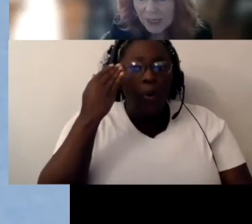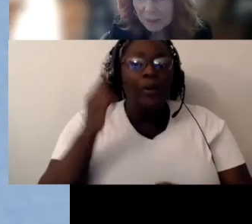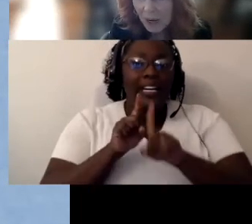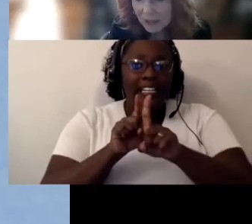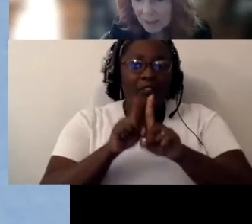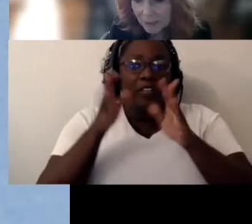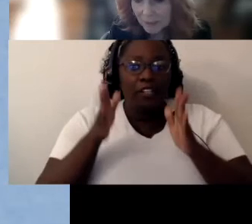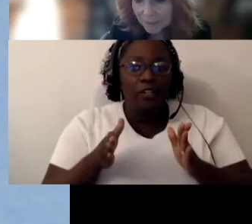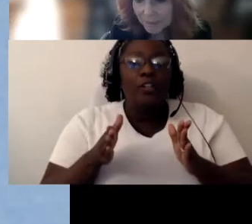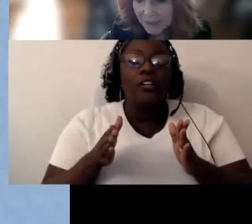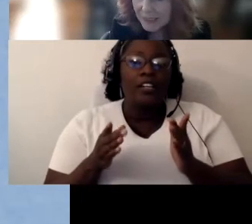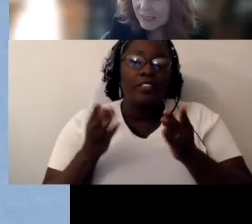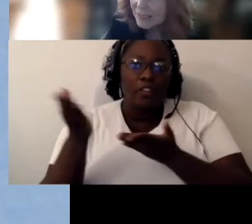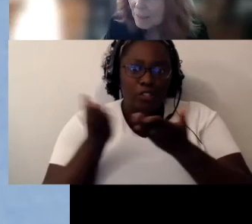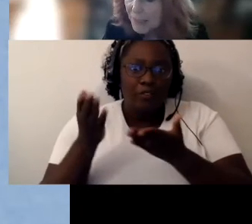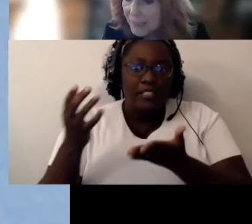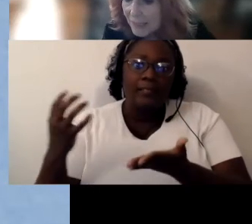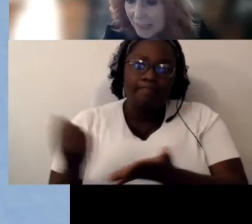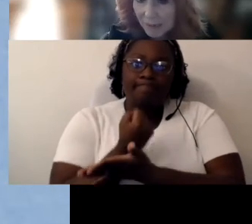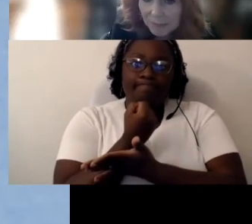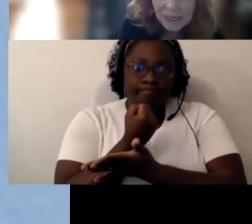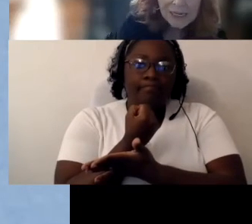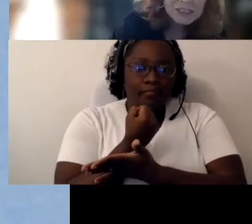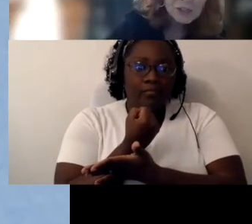as possible. This is a big step.